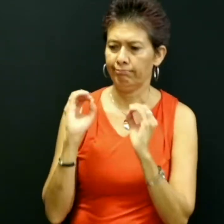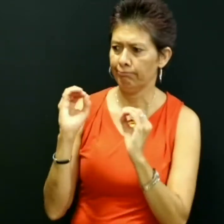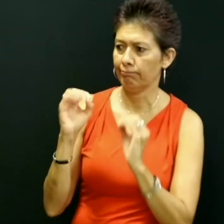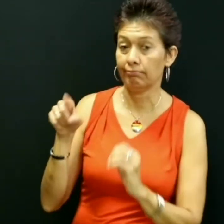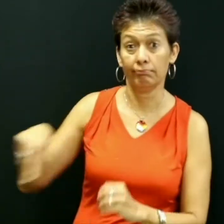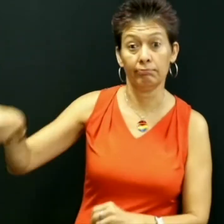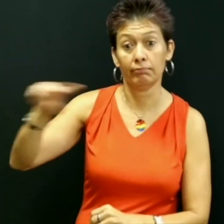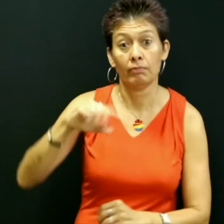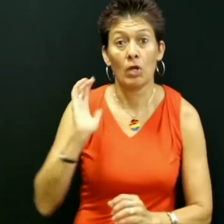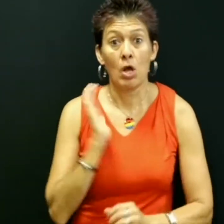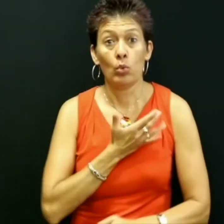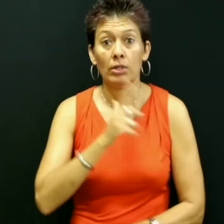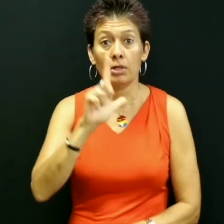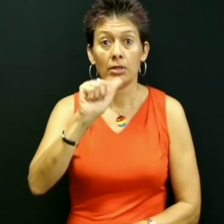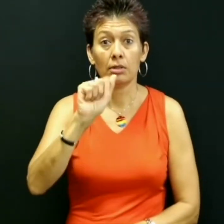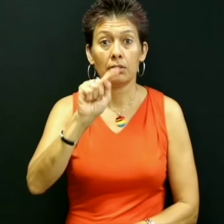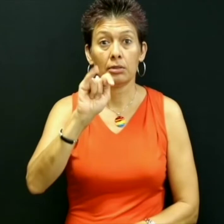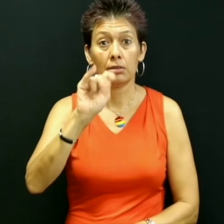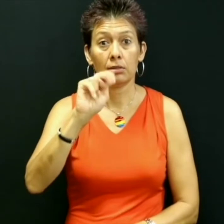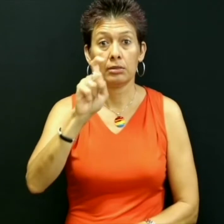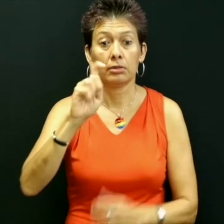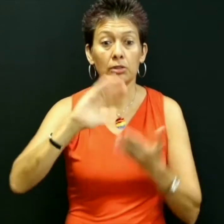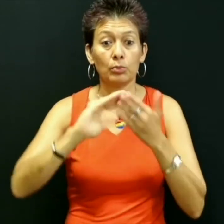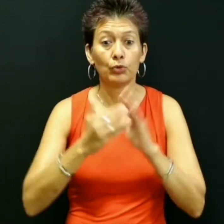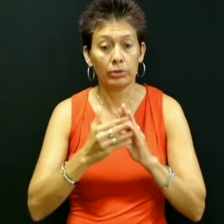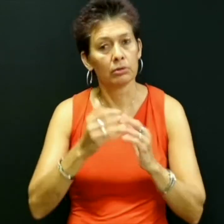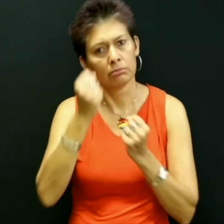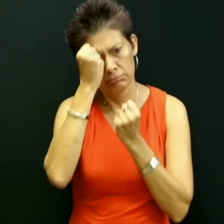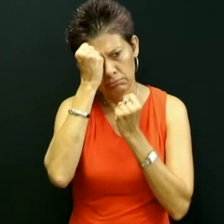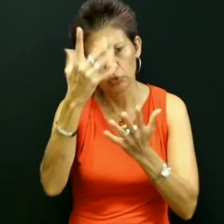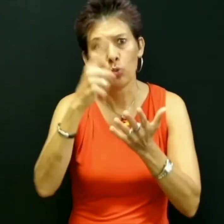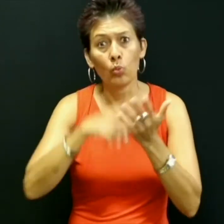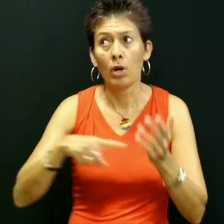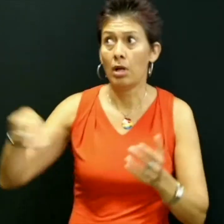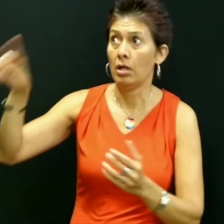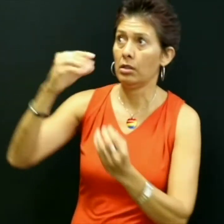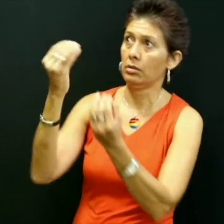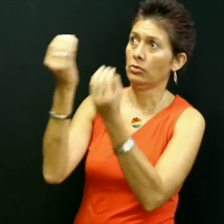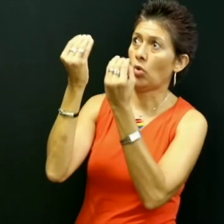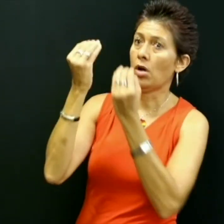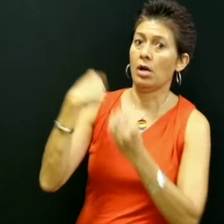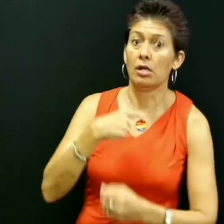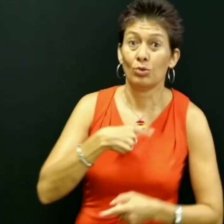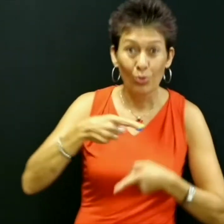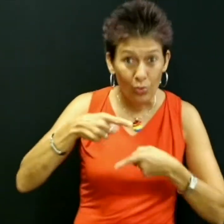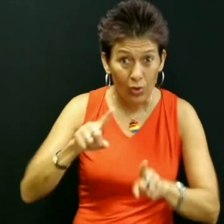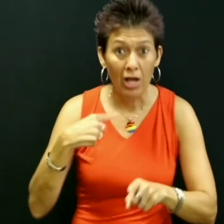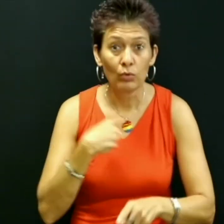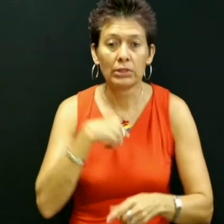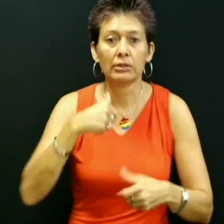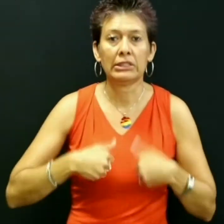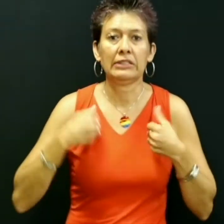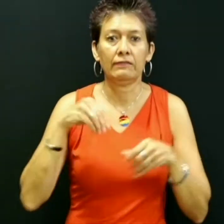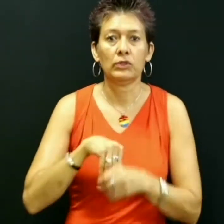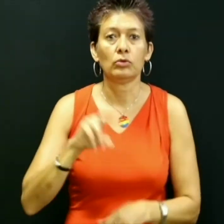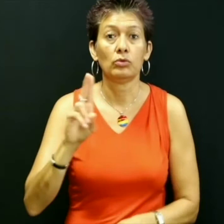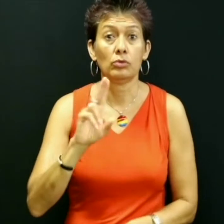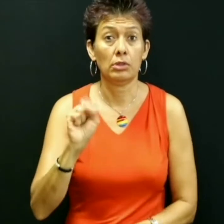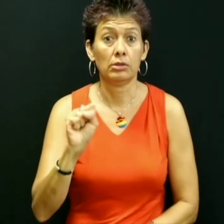I want to educate our Latinx community to decolonize what we were taught most while living in the United States.